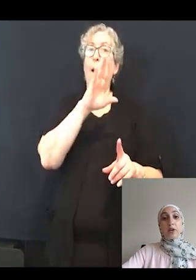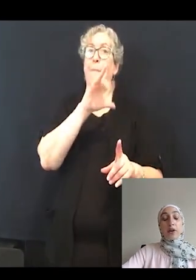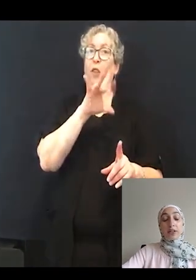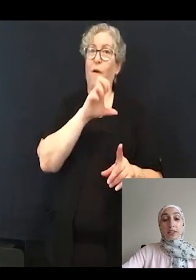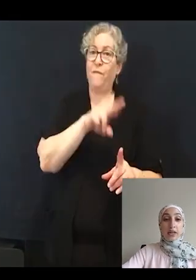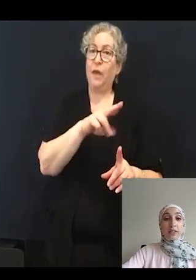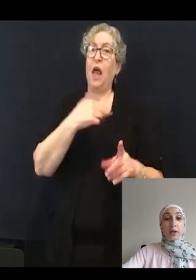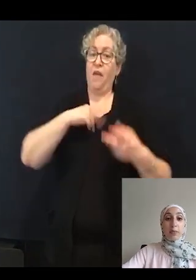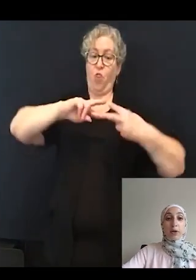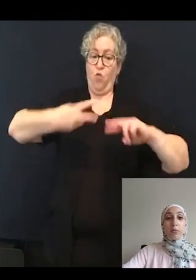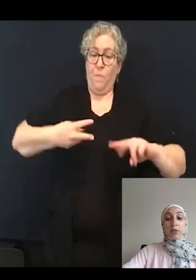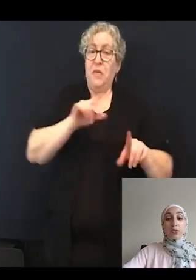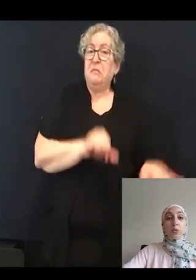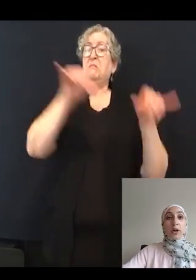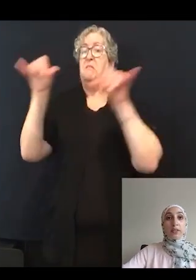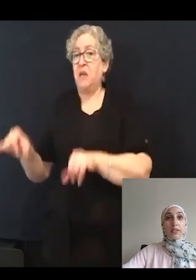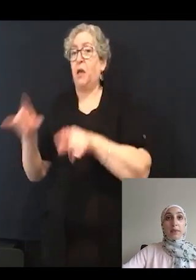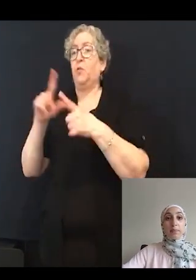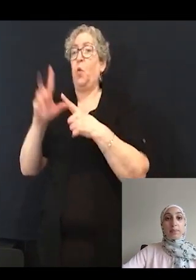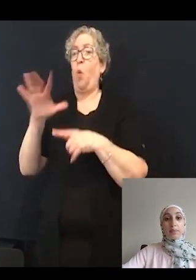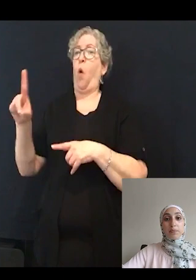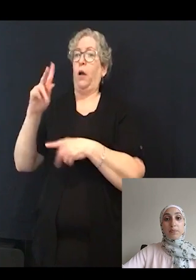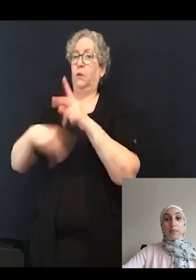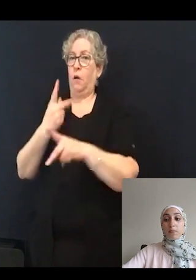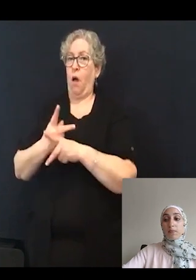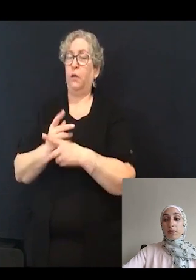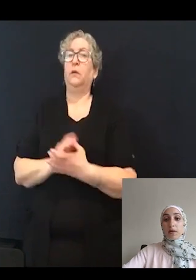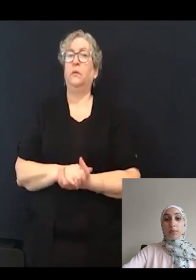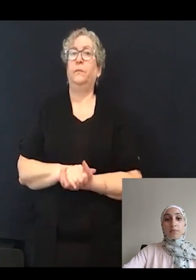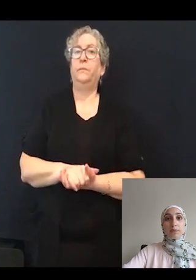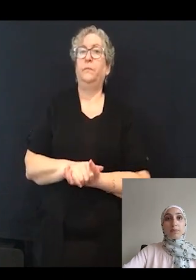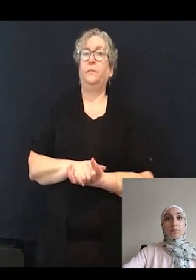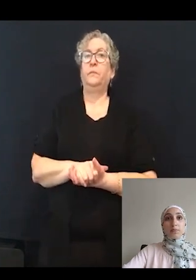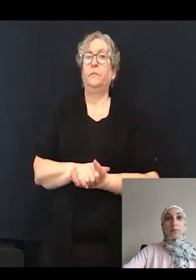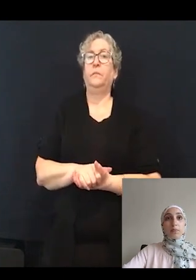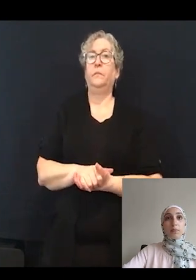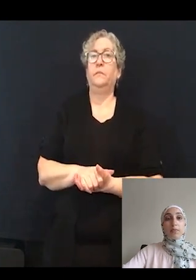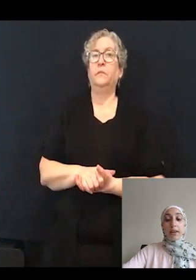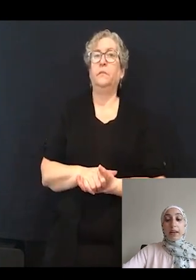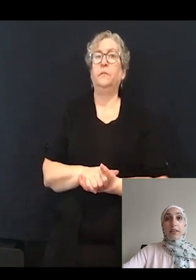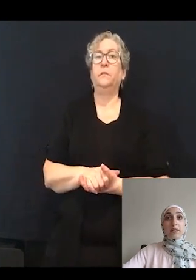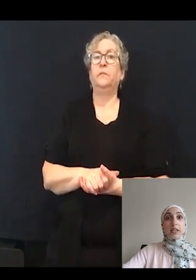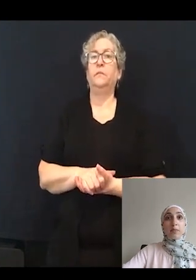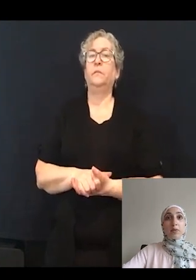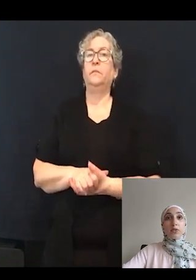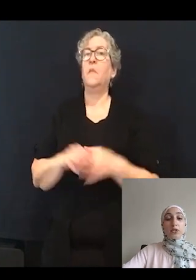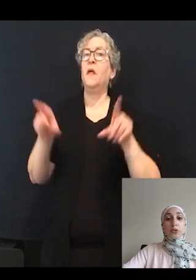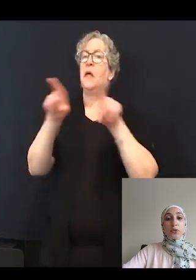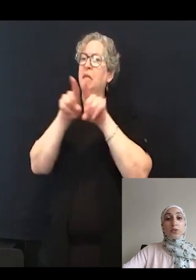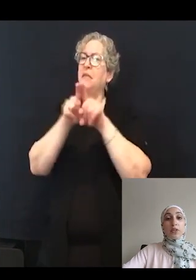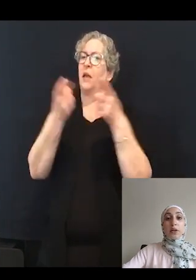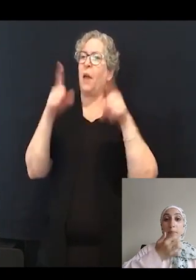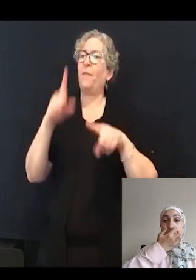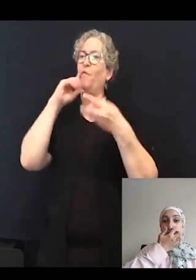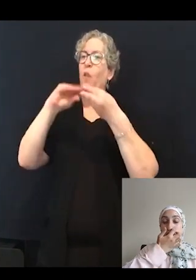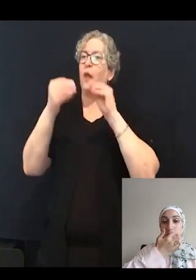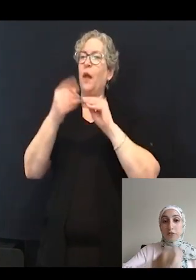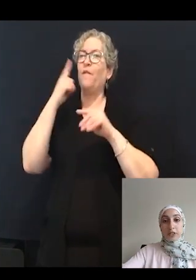comparable to wild type. And the same holds true for the number of tethered vesicles.